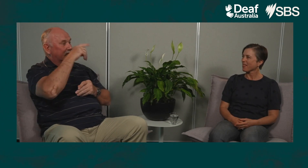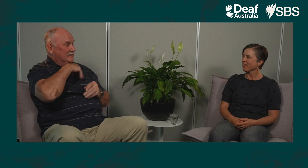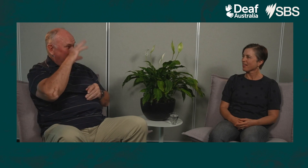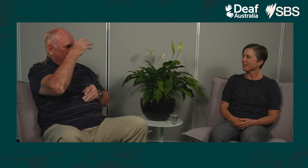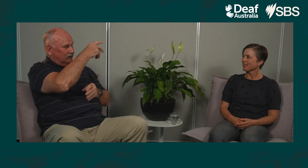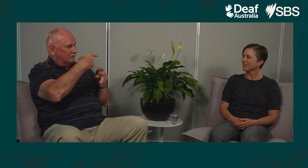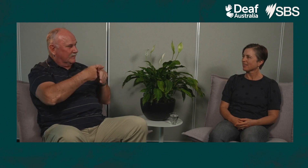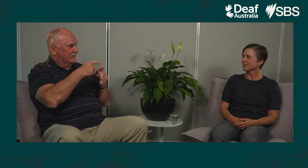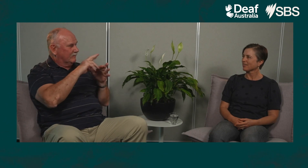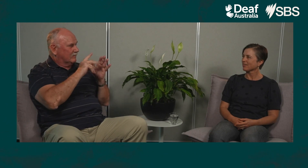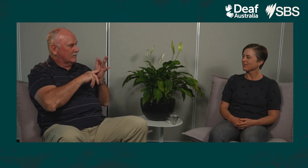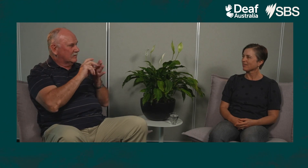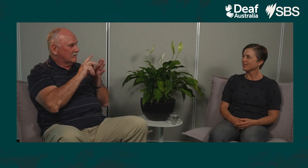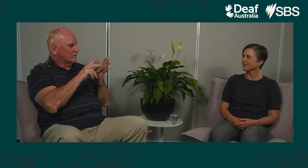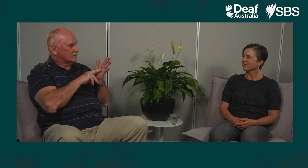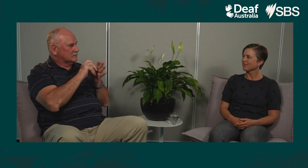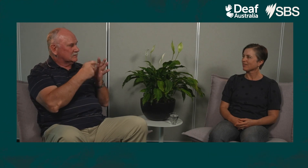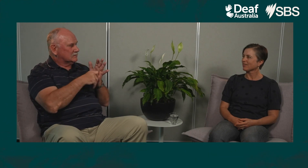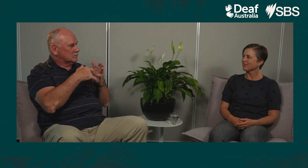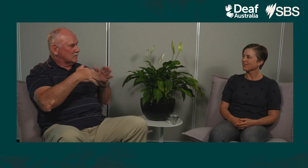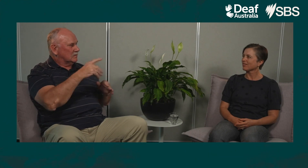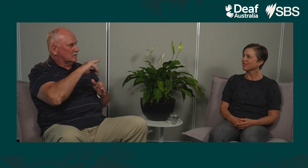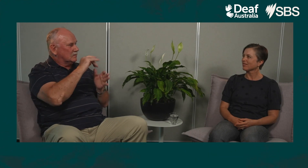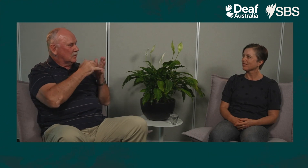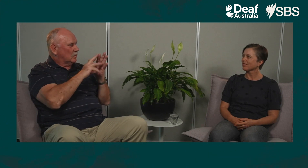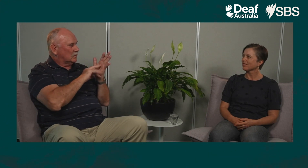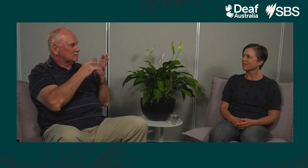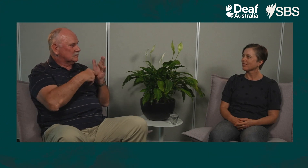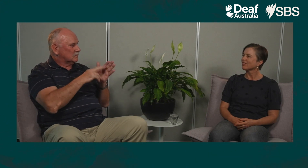and we were driving down to the intersection of Flinders Street and Swanston Street in the city.